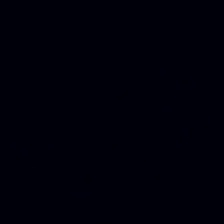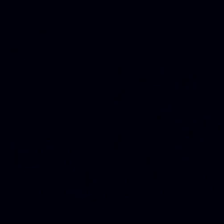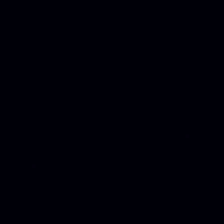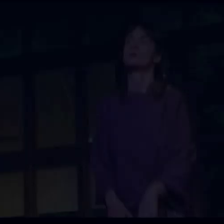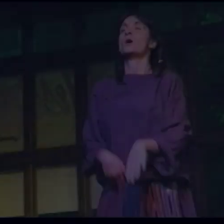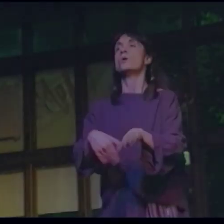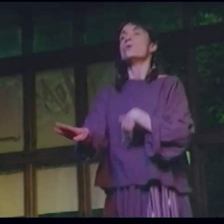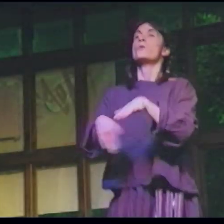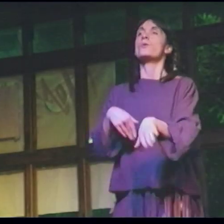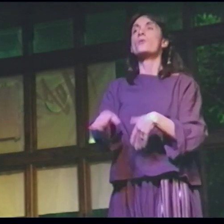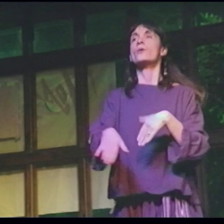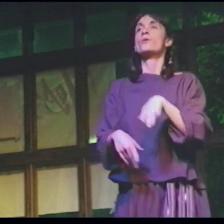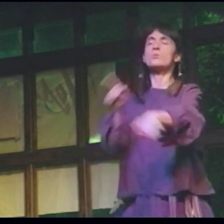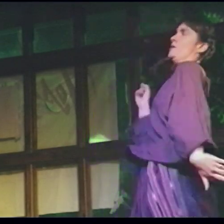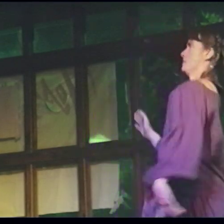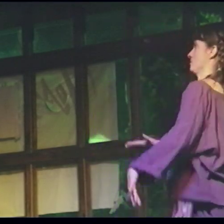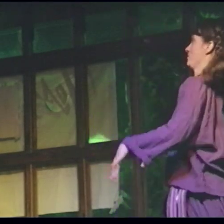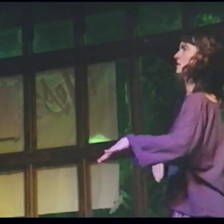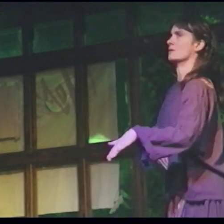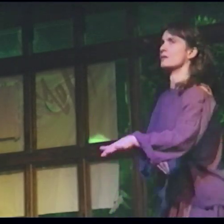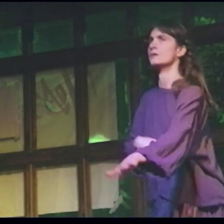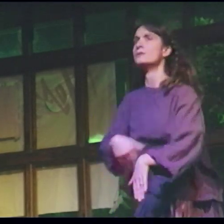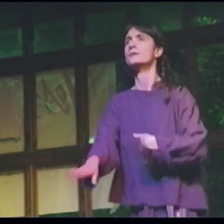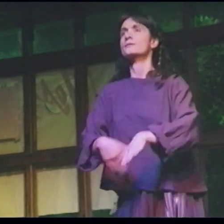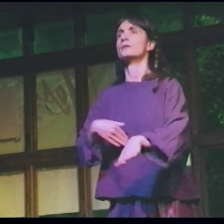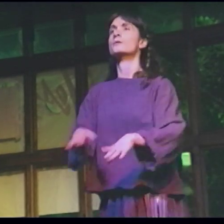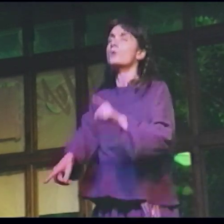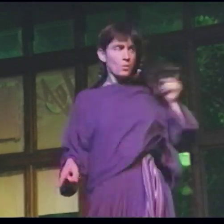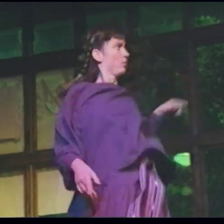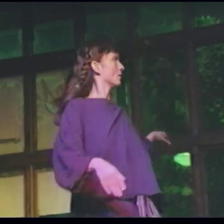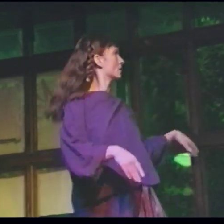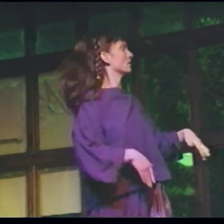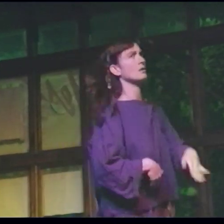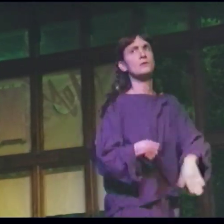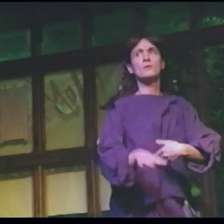Walking through the streets of the city Jostled by a business man, an old woman